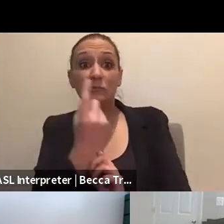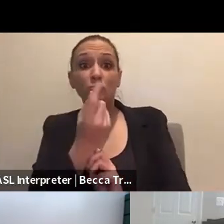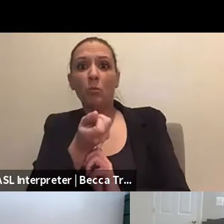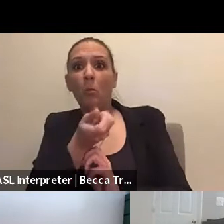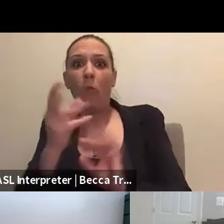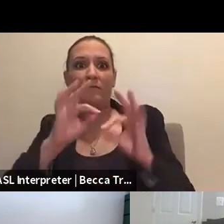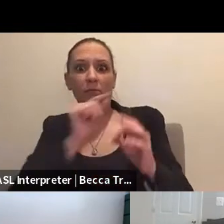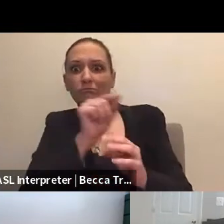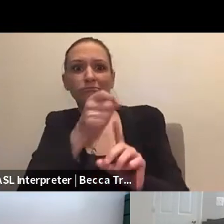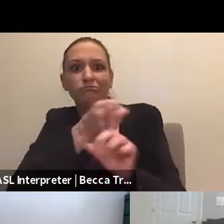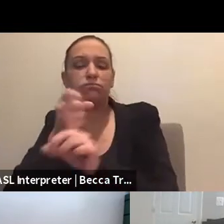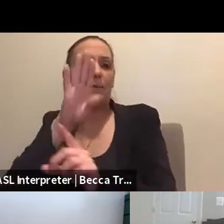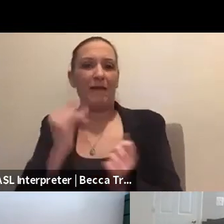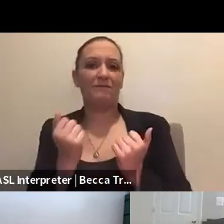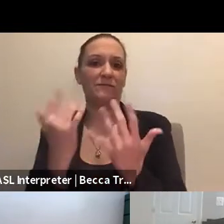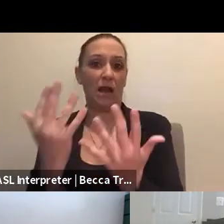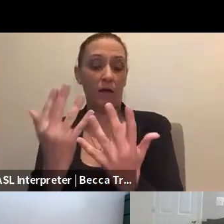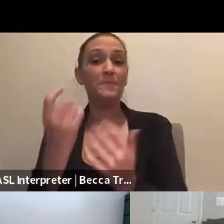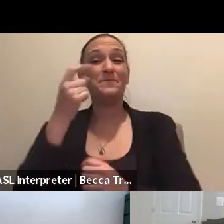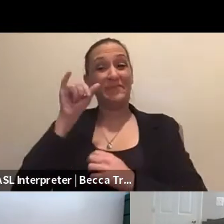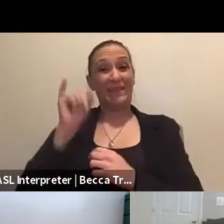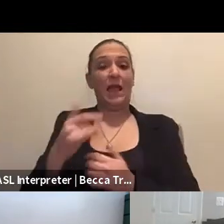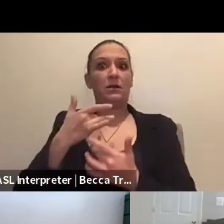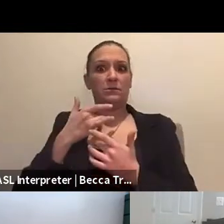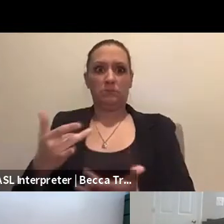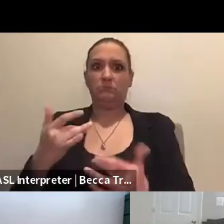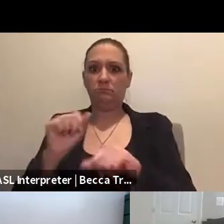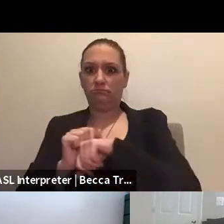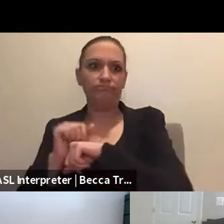And that is usually activated by the fire department